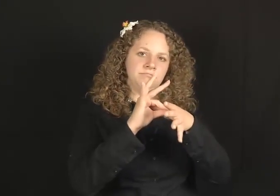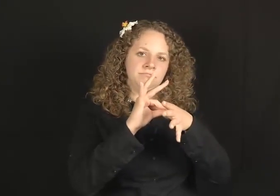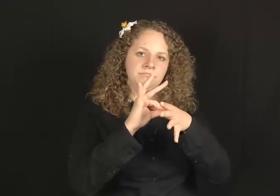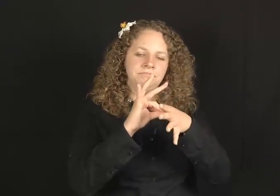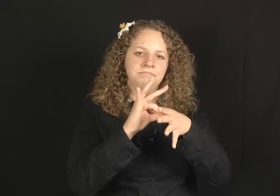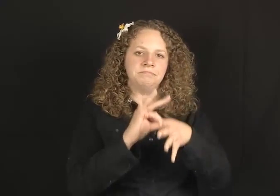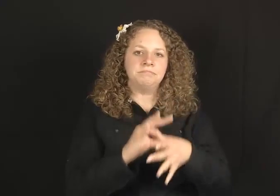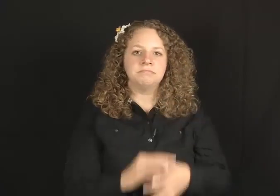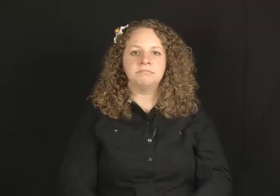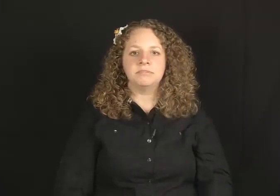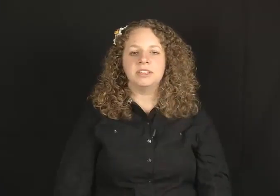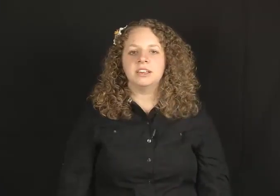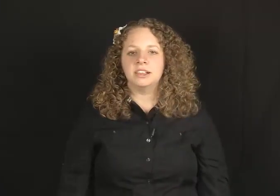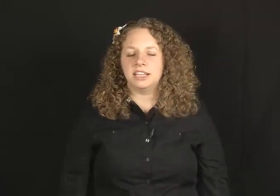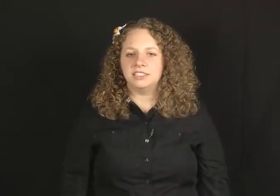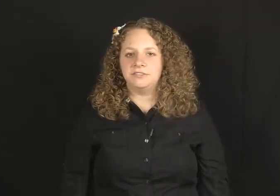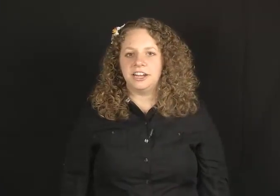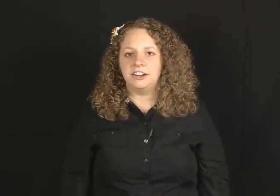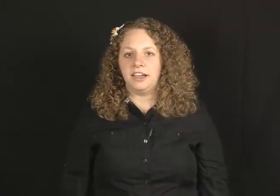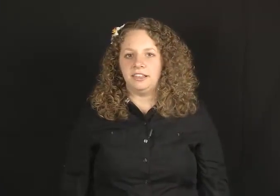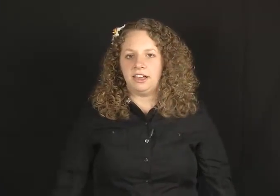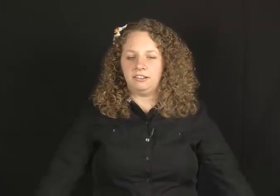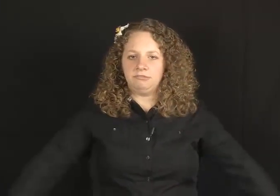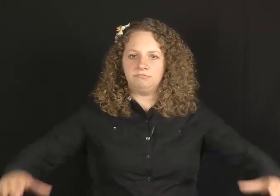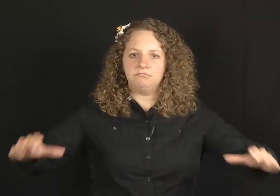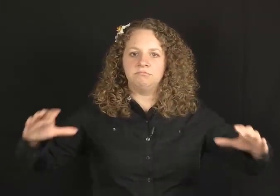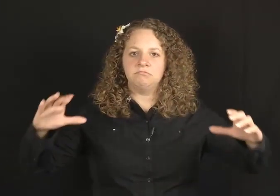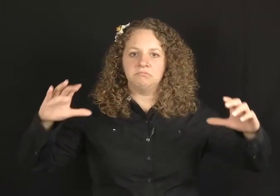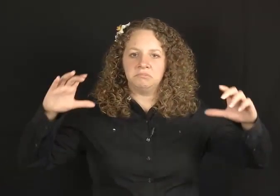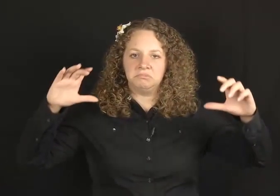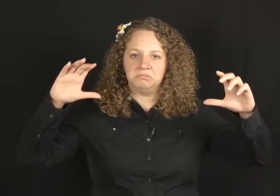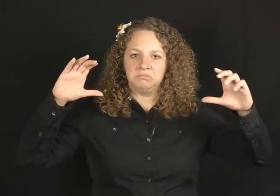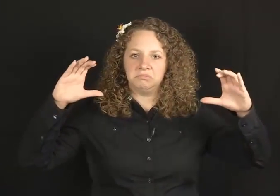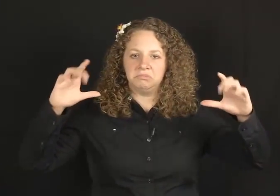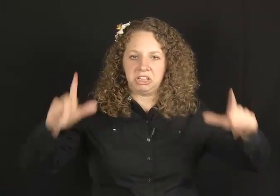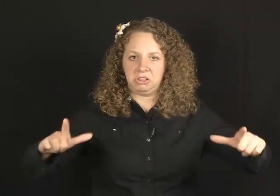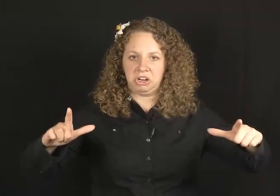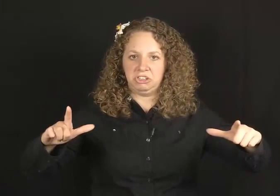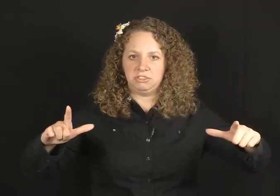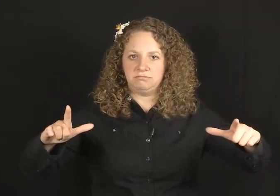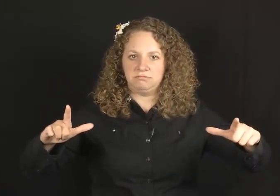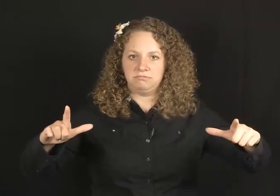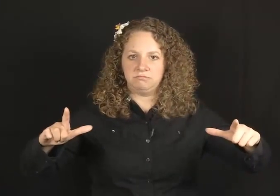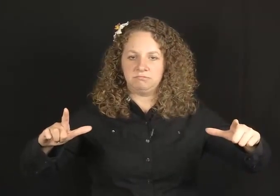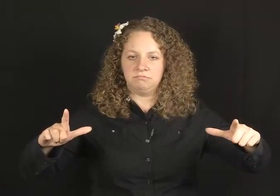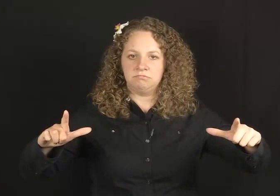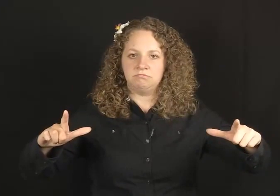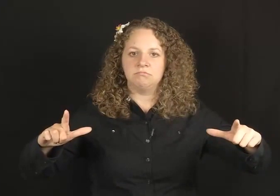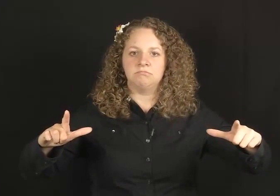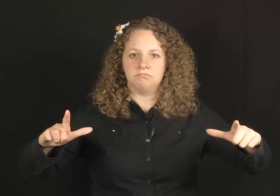large.